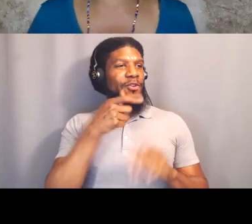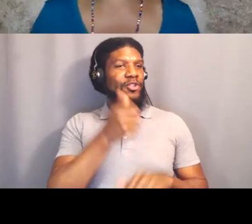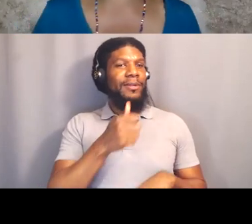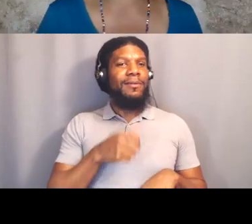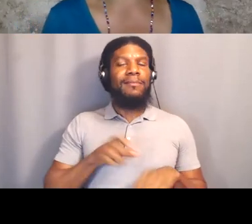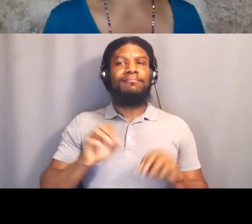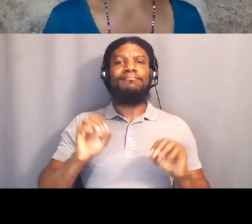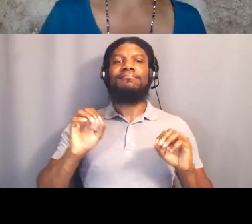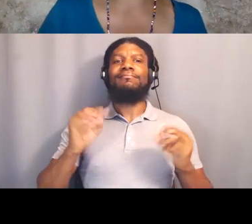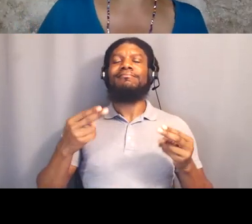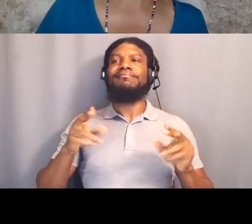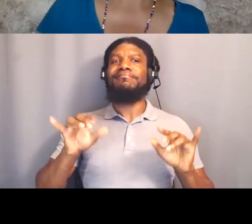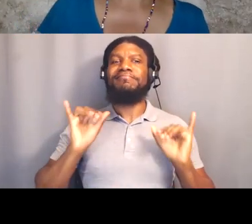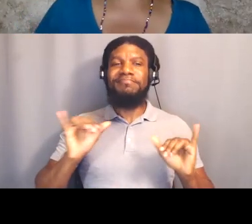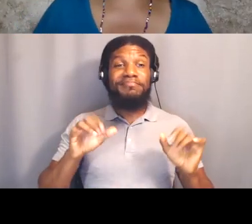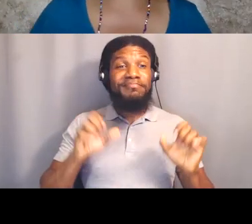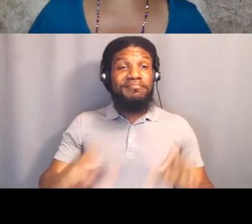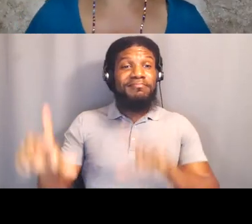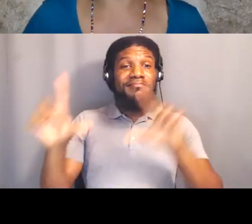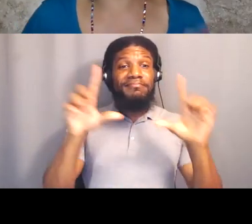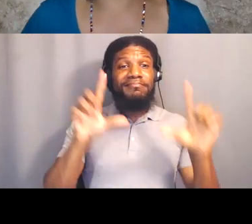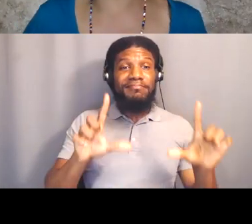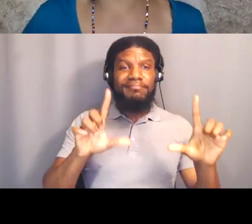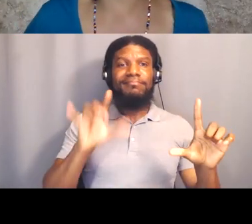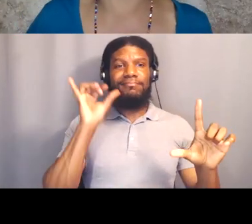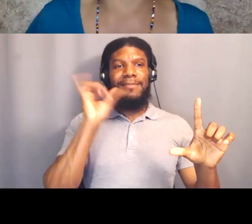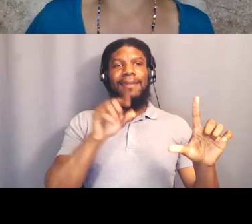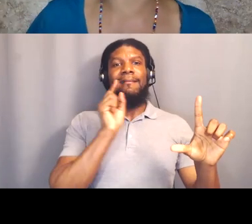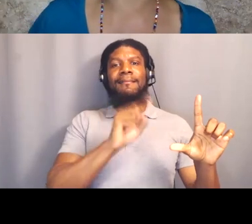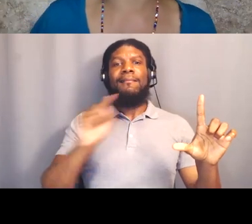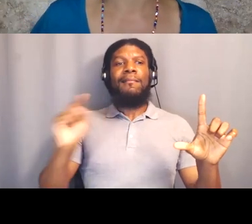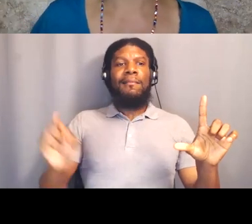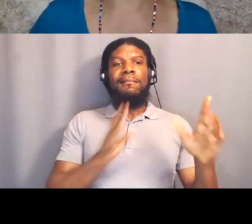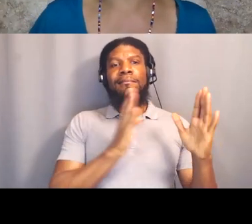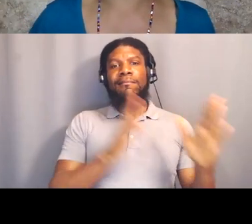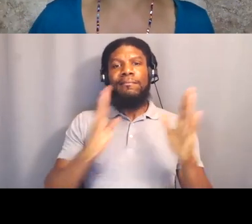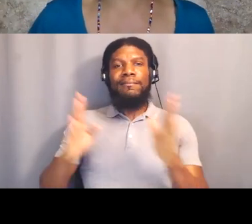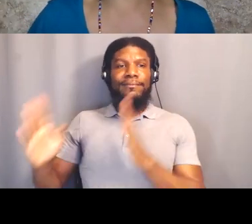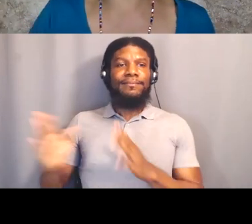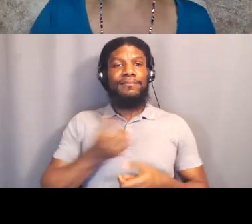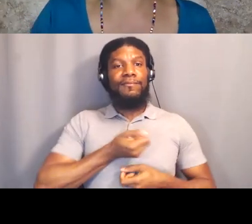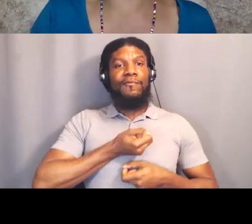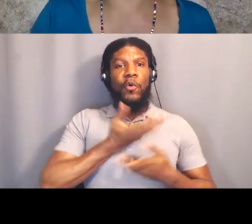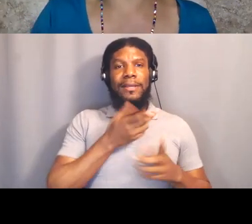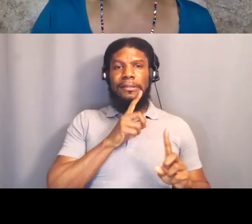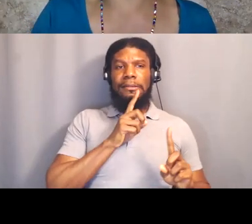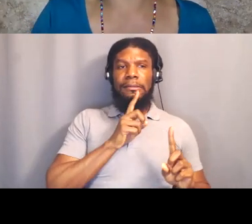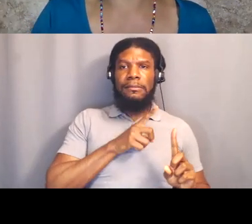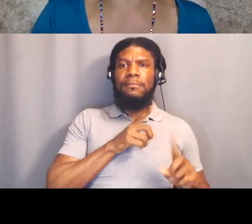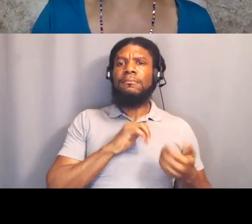How we make Black Lives Matter. So how do you use your voice and how will you commit to using your voice?